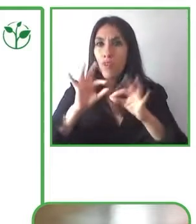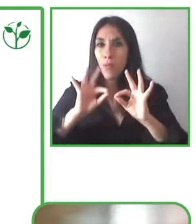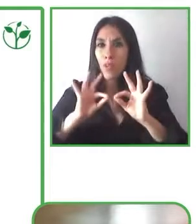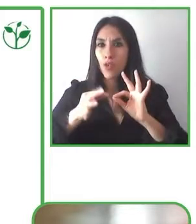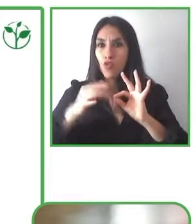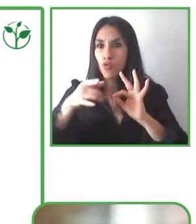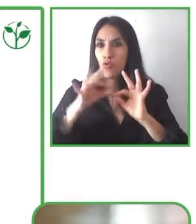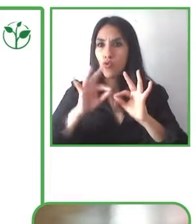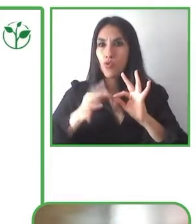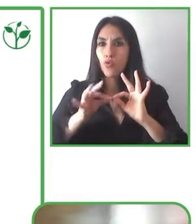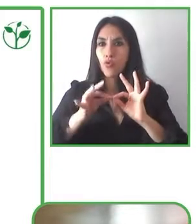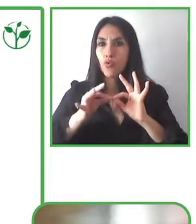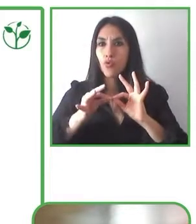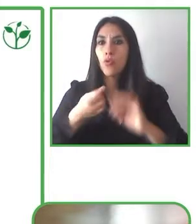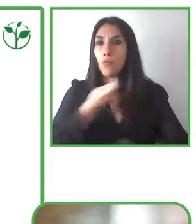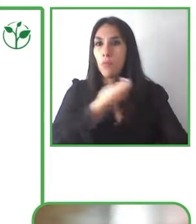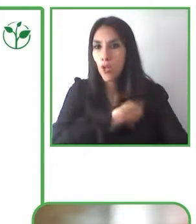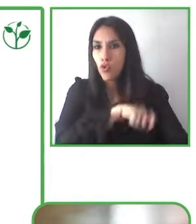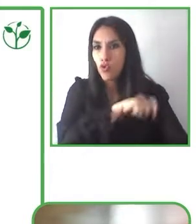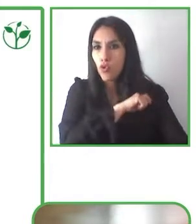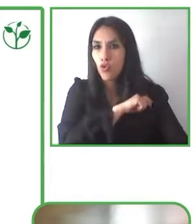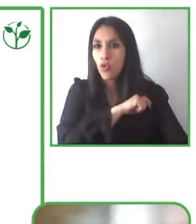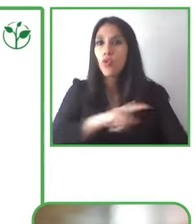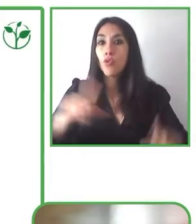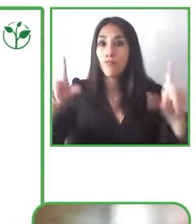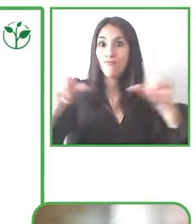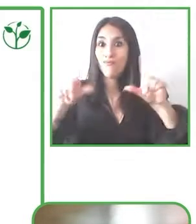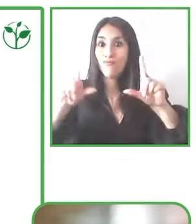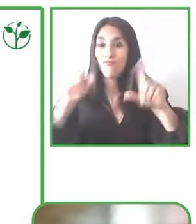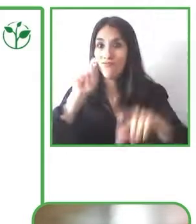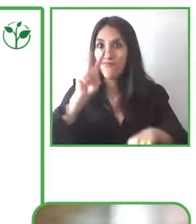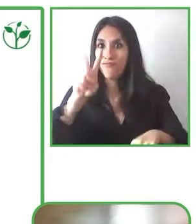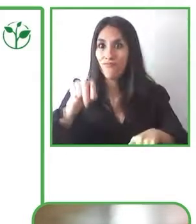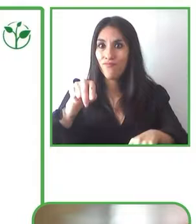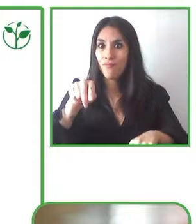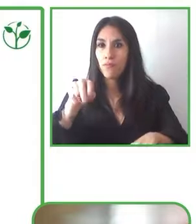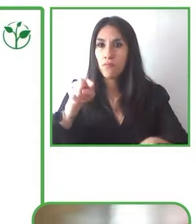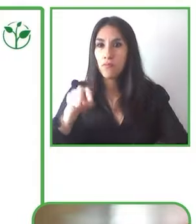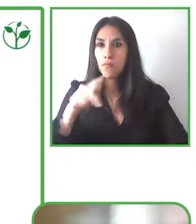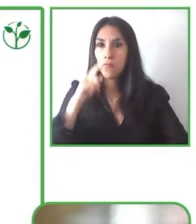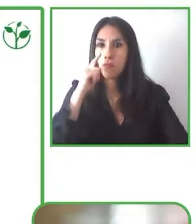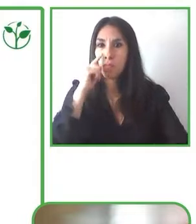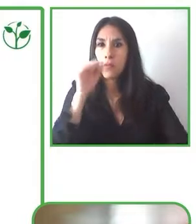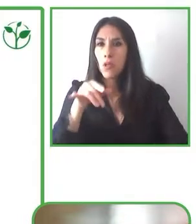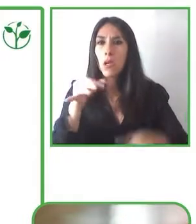in video format using sign language interpreters so they are also available